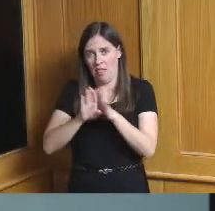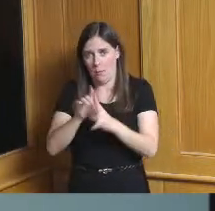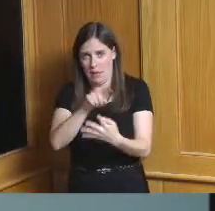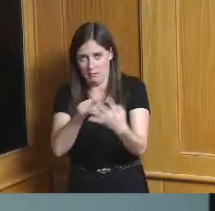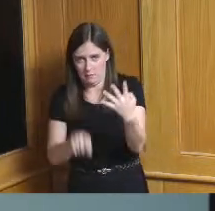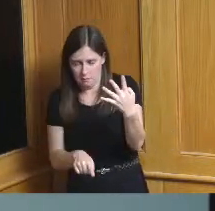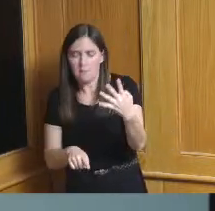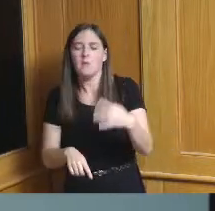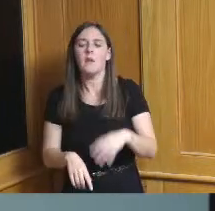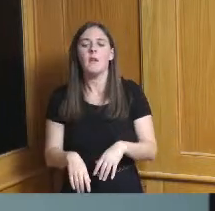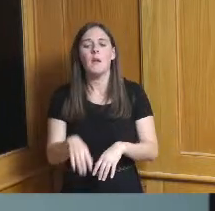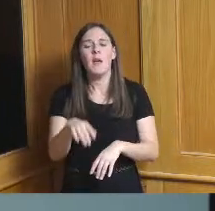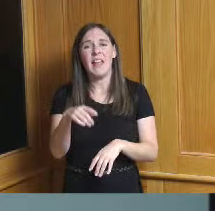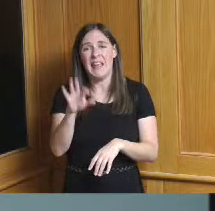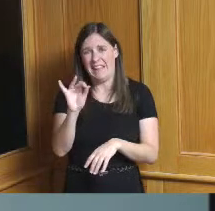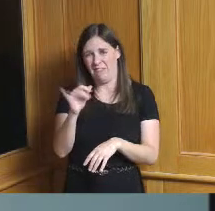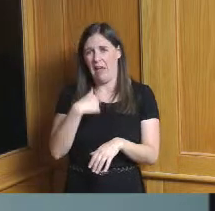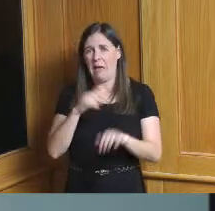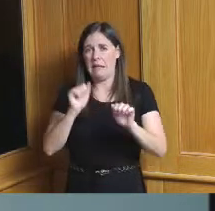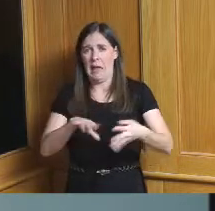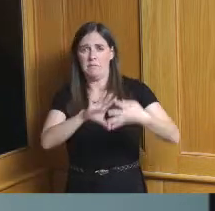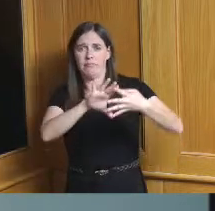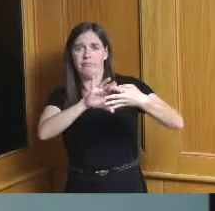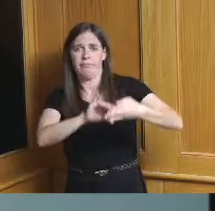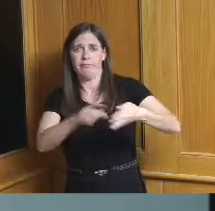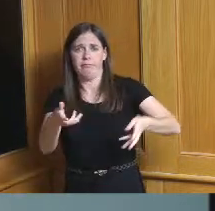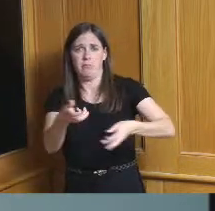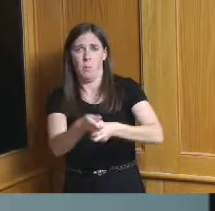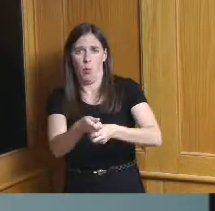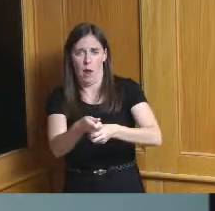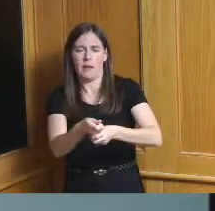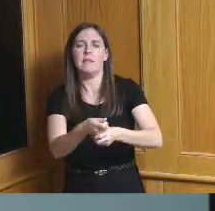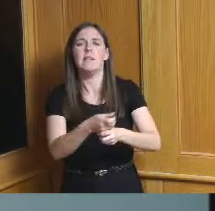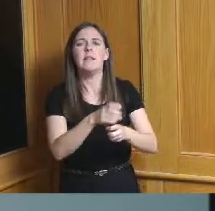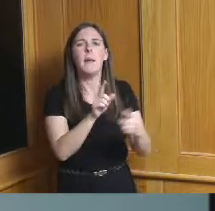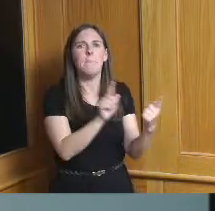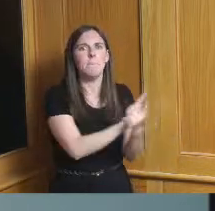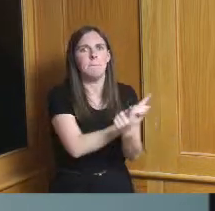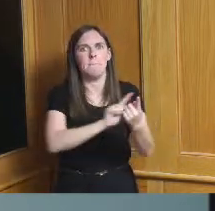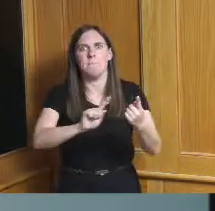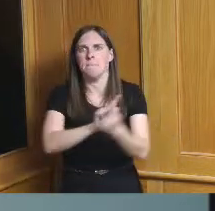if I could summarize in one word the interviews with the dozens of people that we interviewed